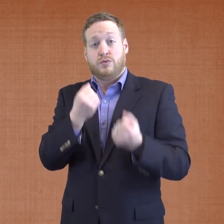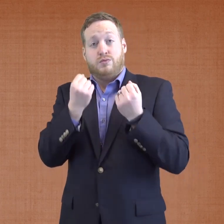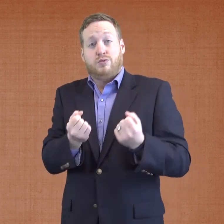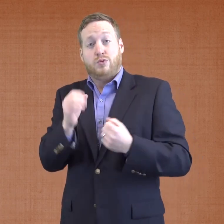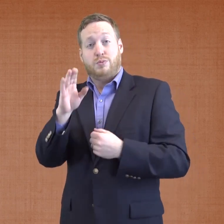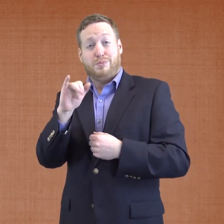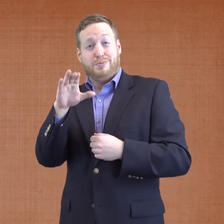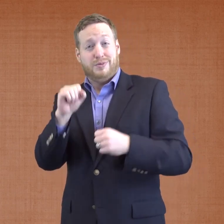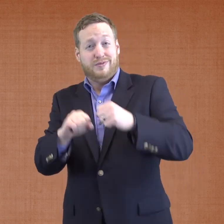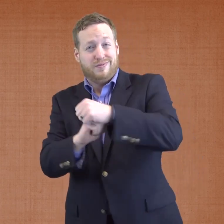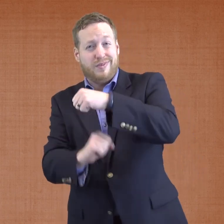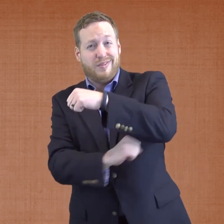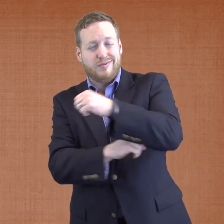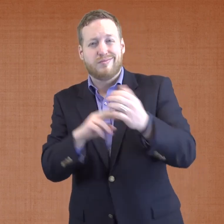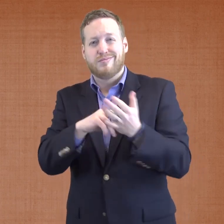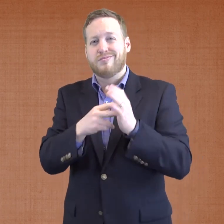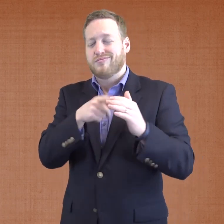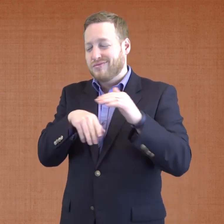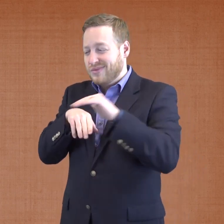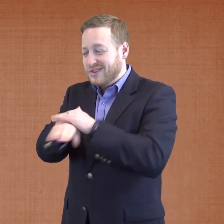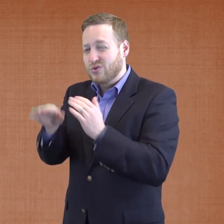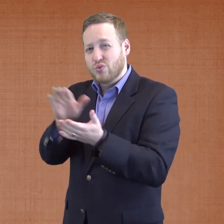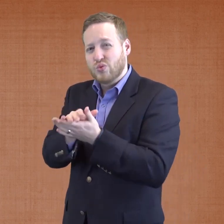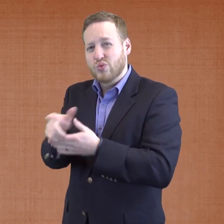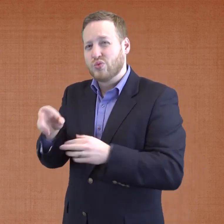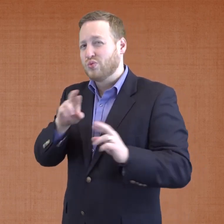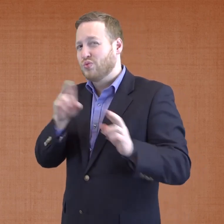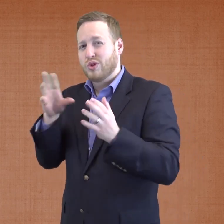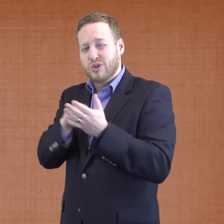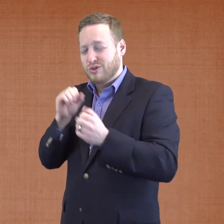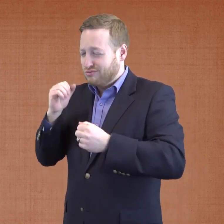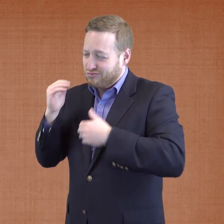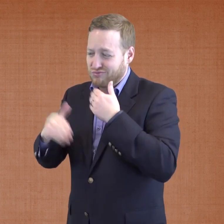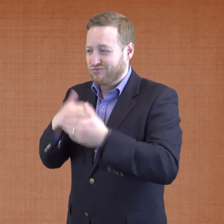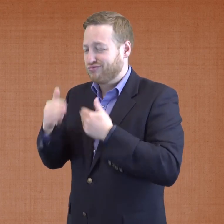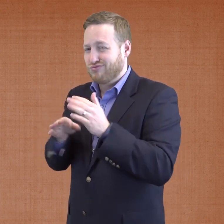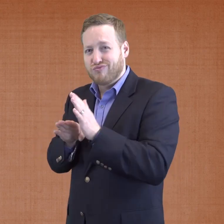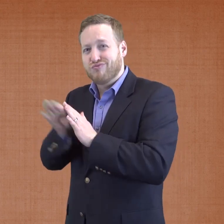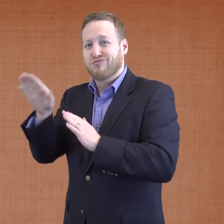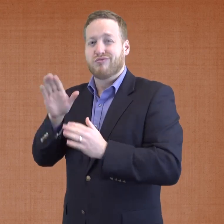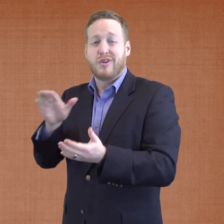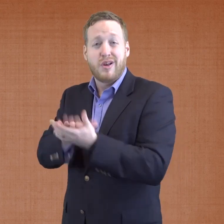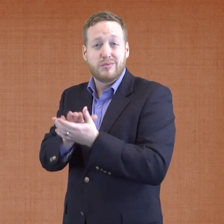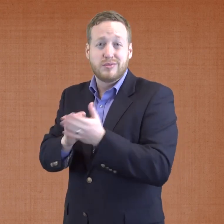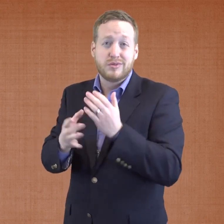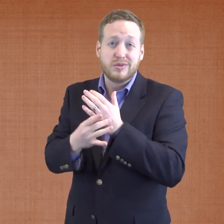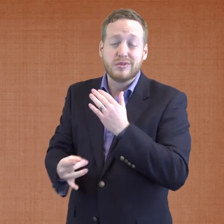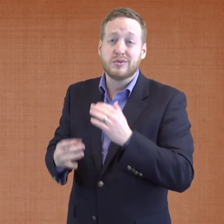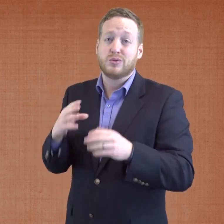With a strong BICS foundation, the child can enter school ready to learn and acquire academic skills such